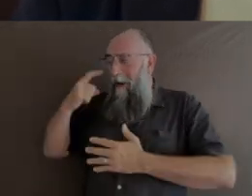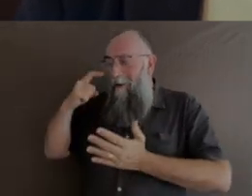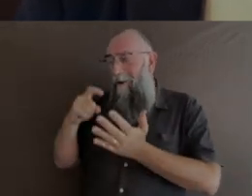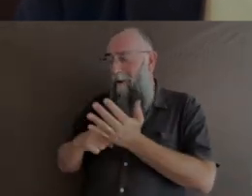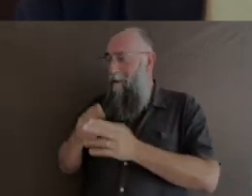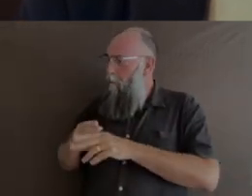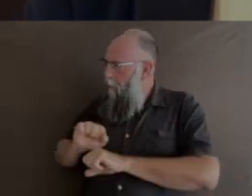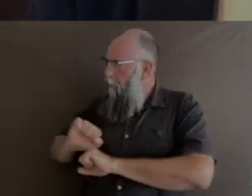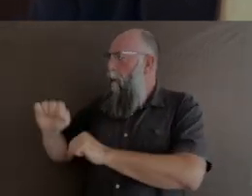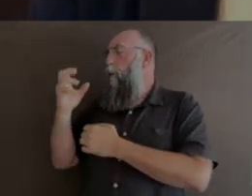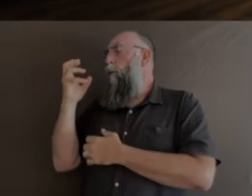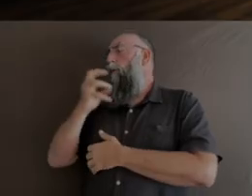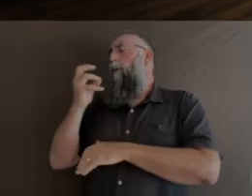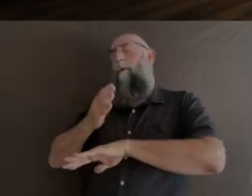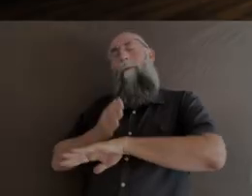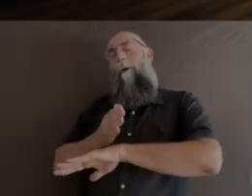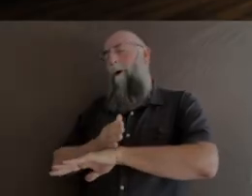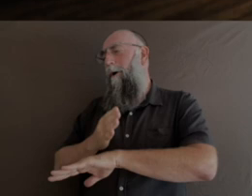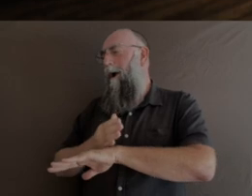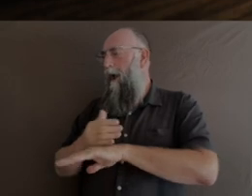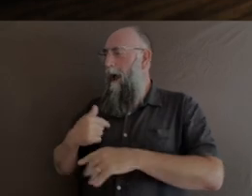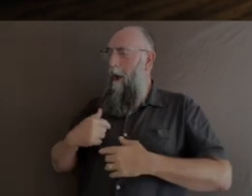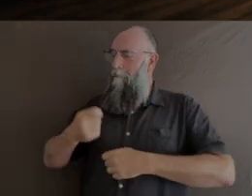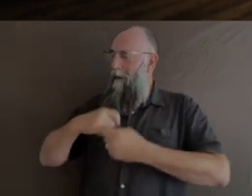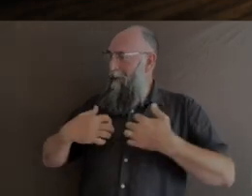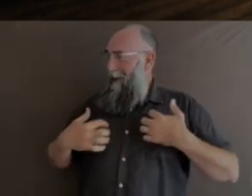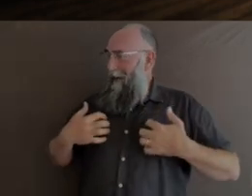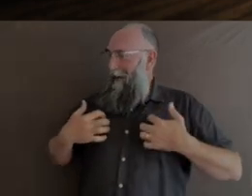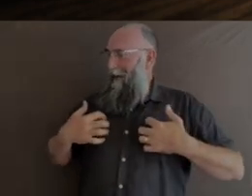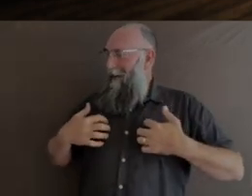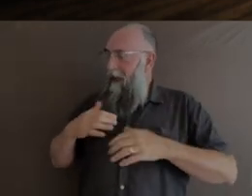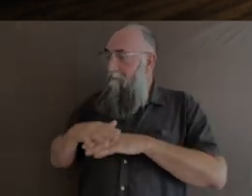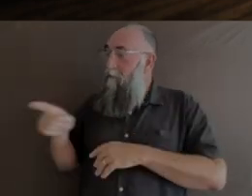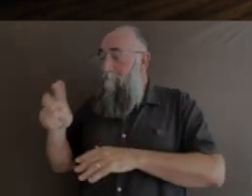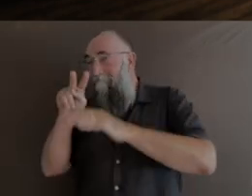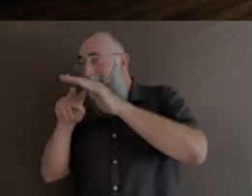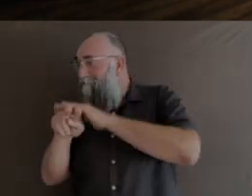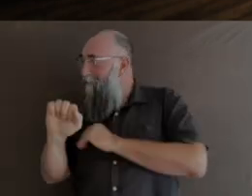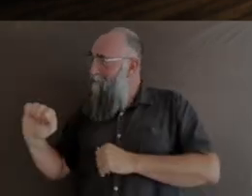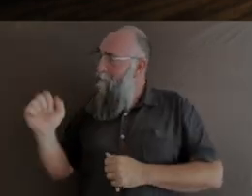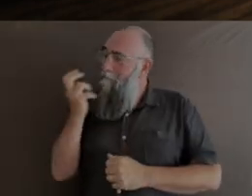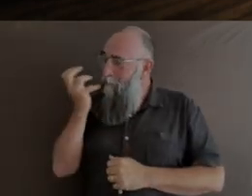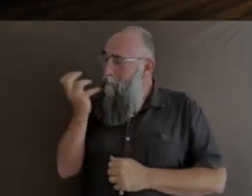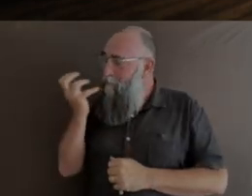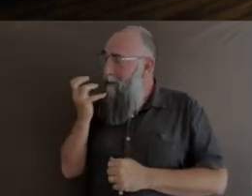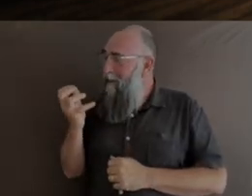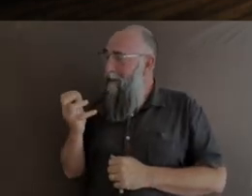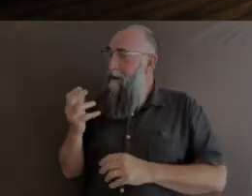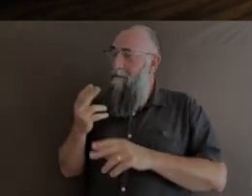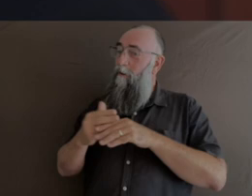extraordinary body of work and it makes me even more excited to see what you'll be doing in the future as we move into the coming decades.